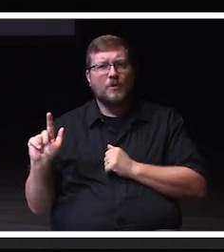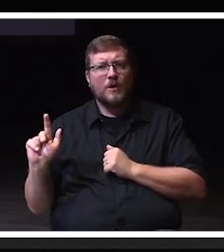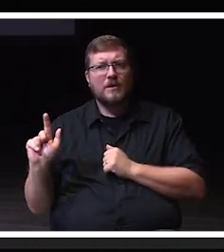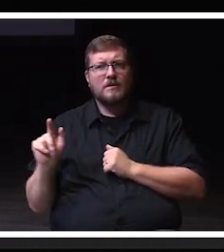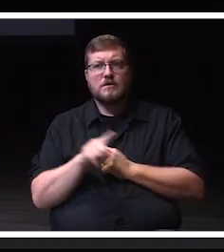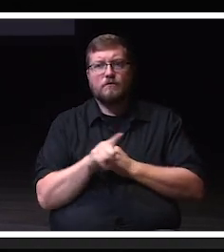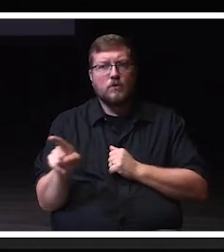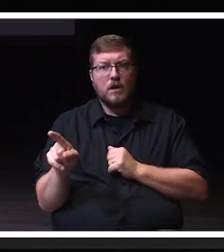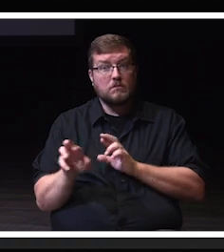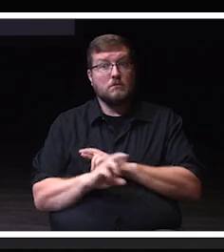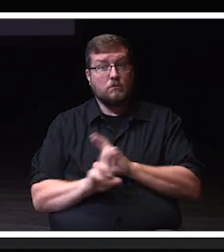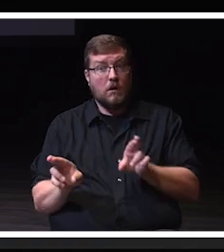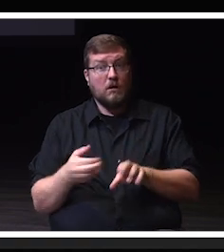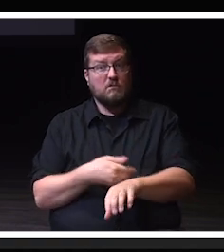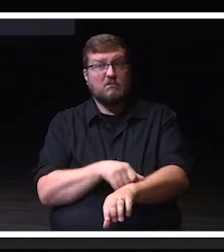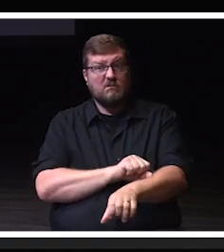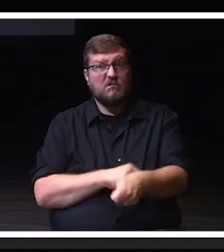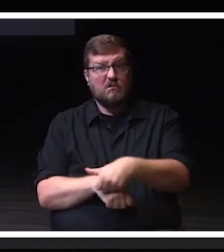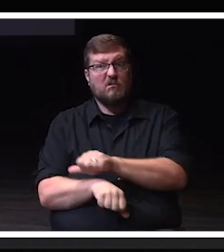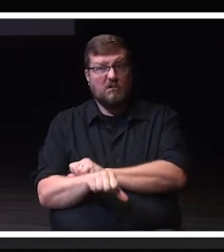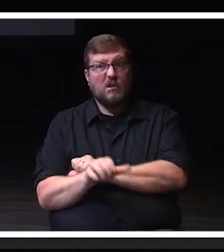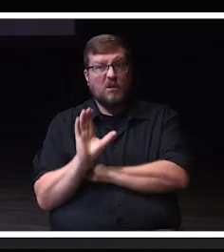We're going to do some strategic planning and goal setting.